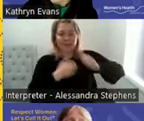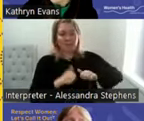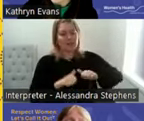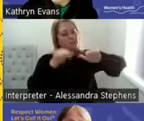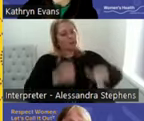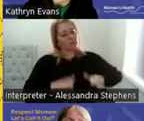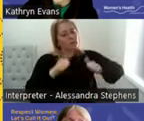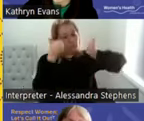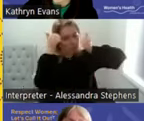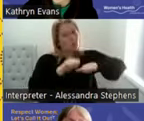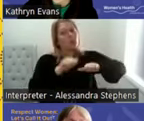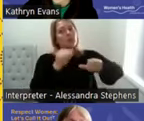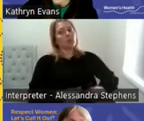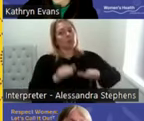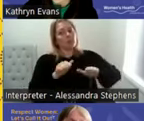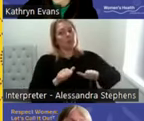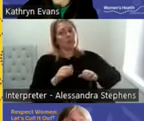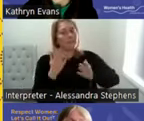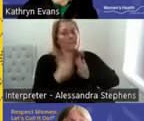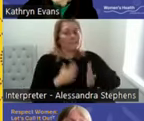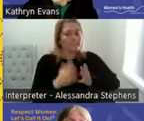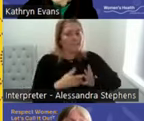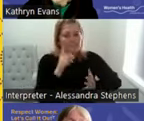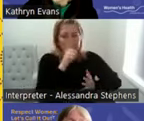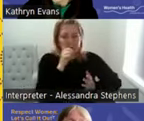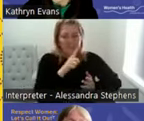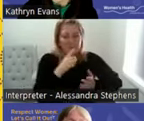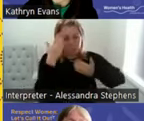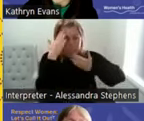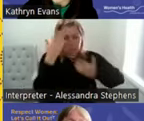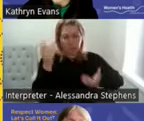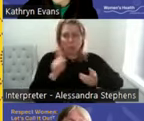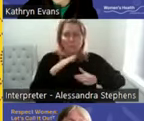a lot of people that don't know what consent means and that at the core there is a system